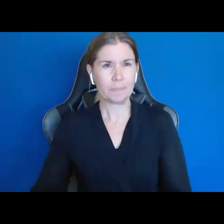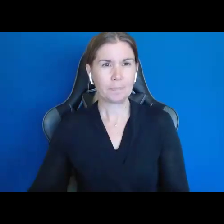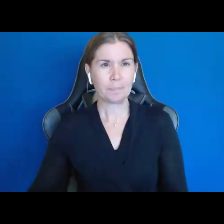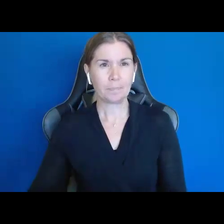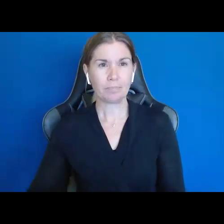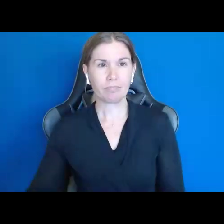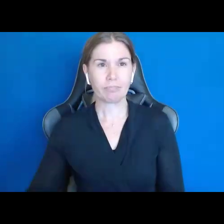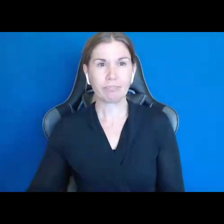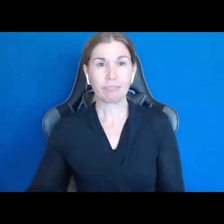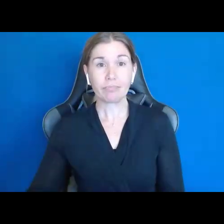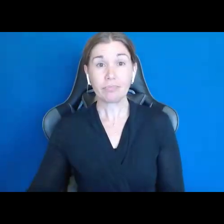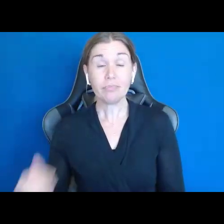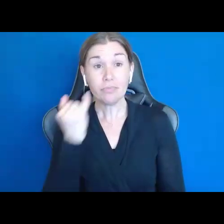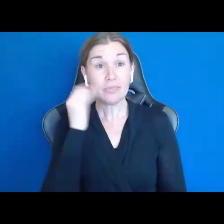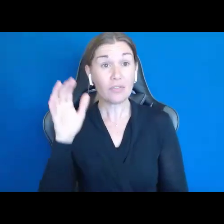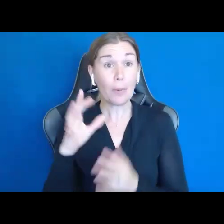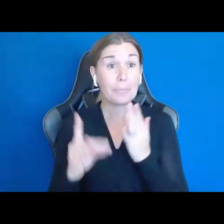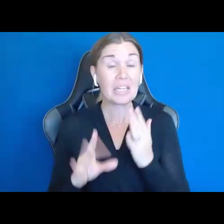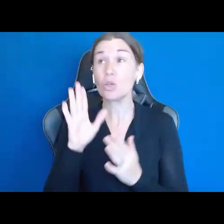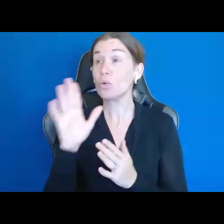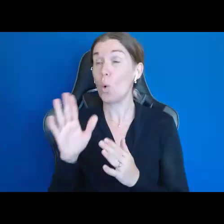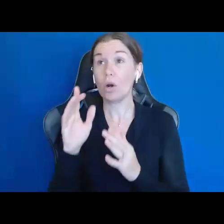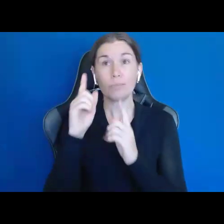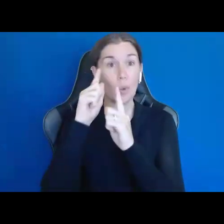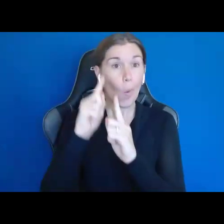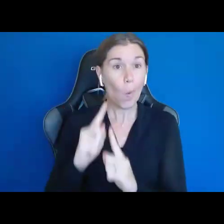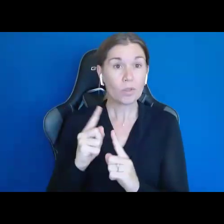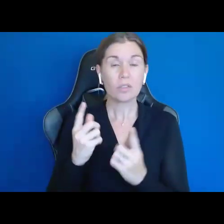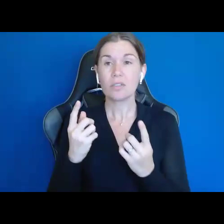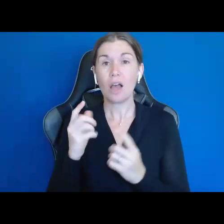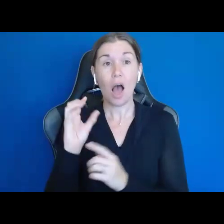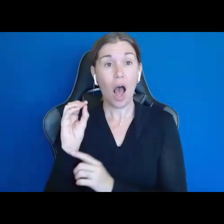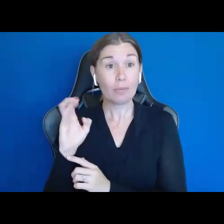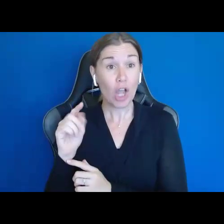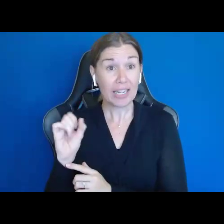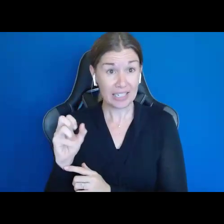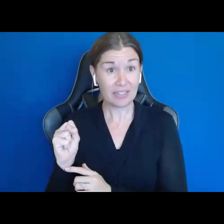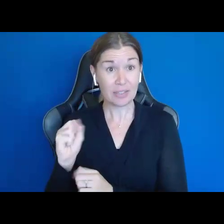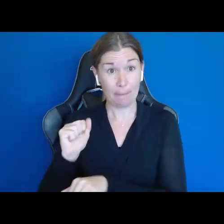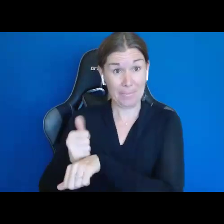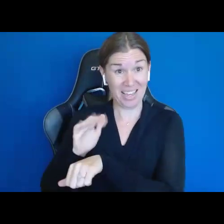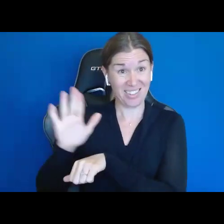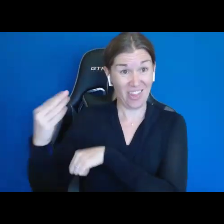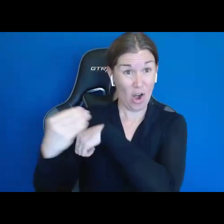goals and objectives and you choose your supports and services based on that advice, that's just Supported Decision Making.